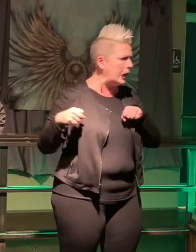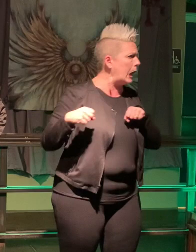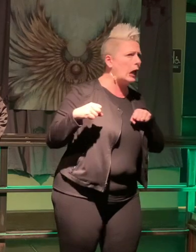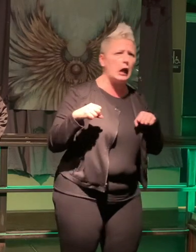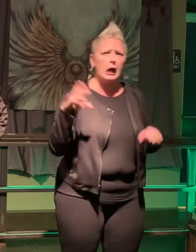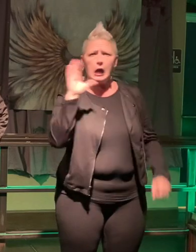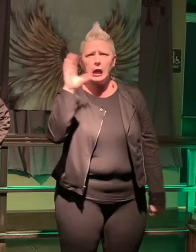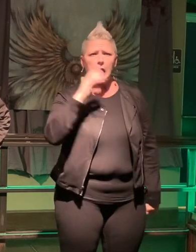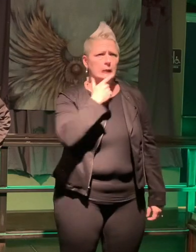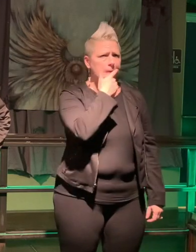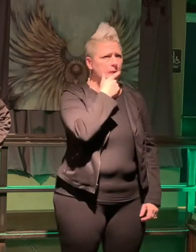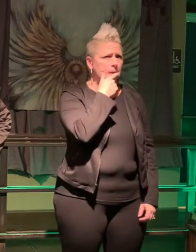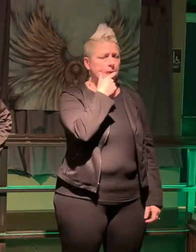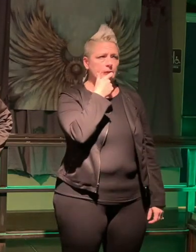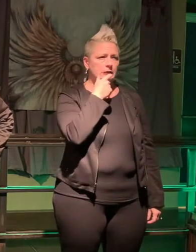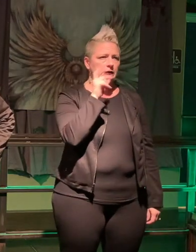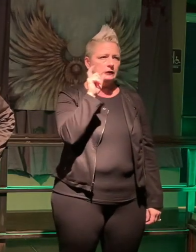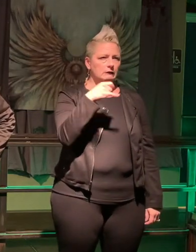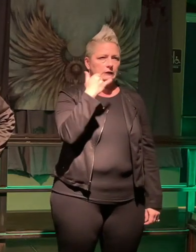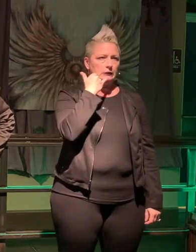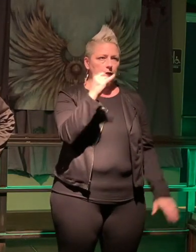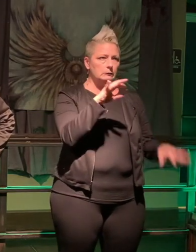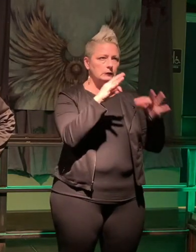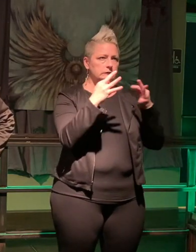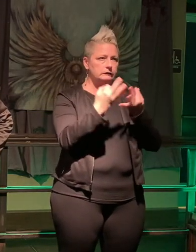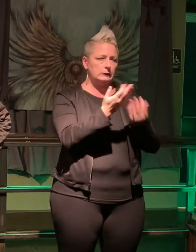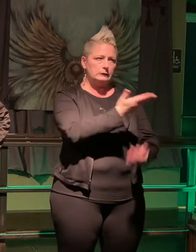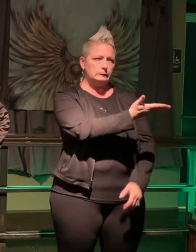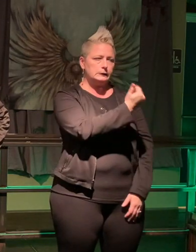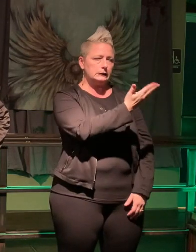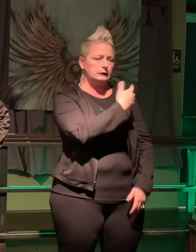I'm just going to have to call my family and have them bring a set of keys I didn't